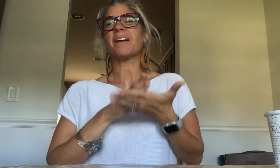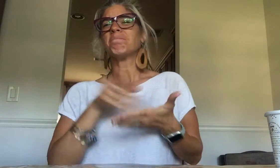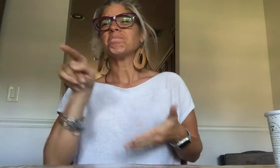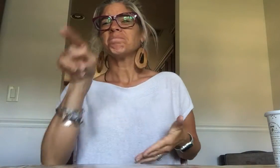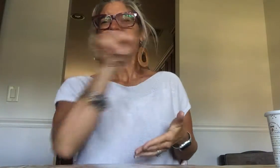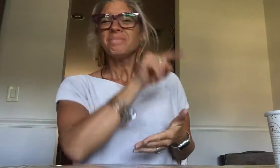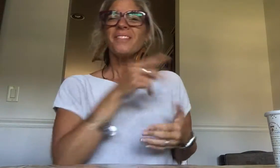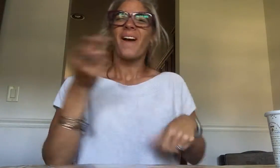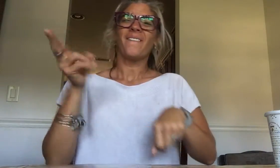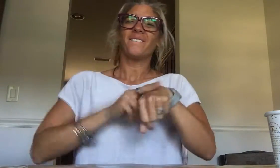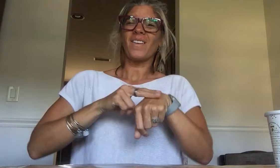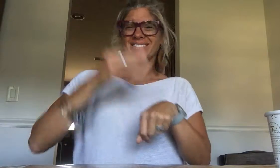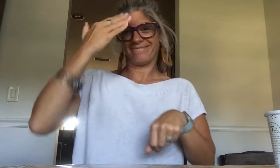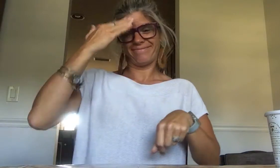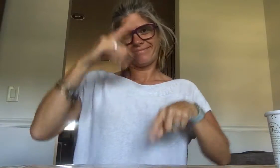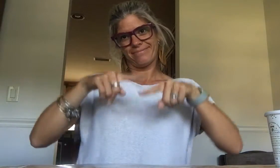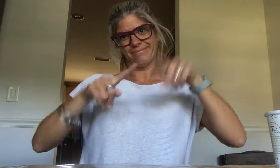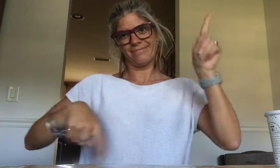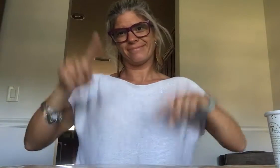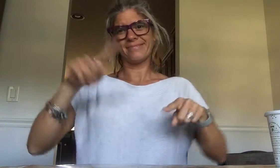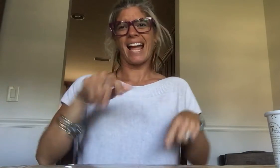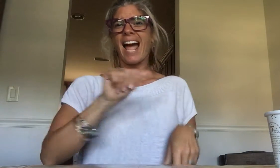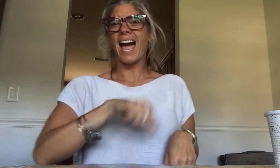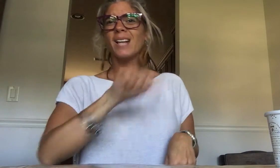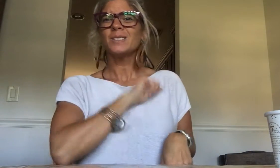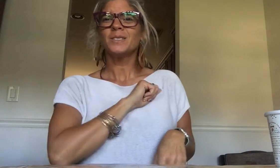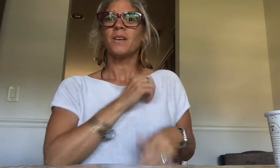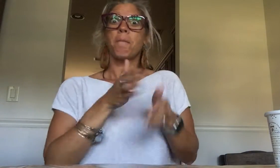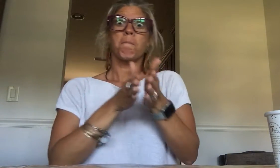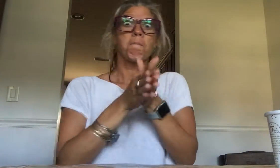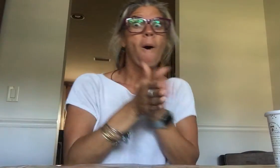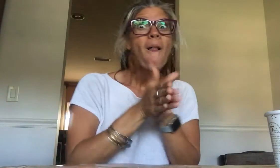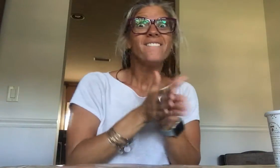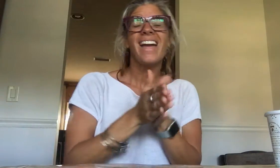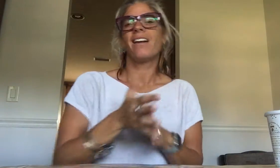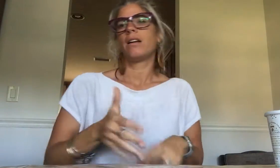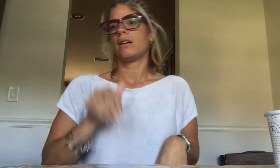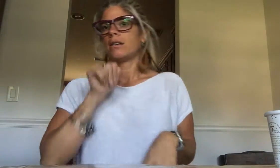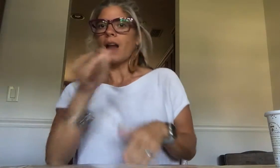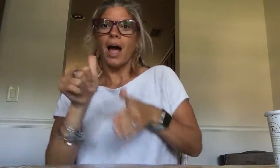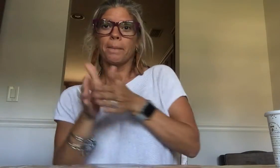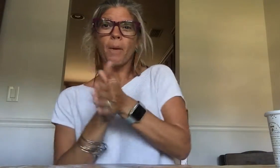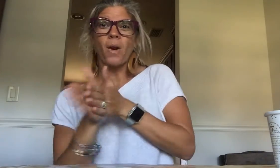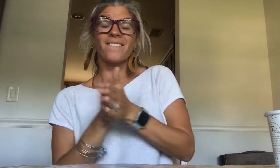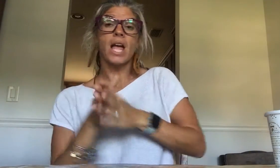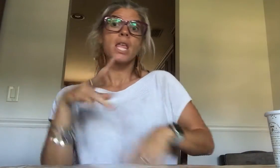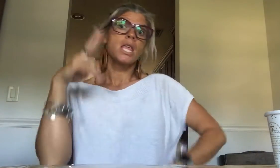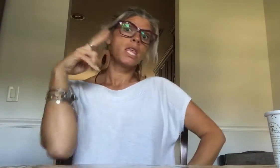Some of them - of course you know how varied attitudes can be - motivated, not motivated,